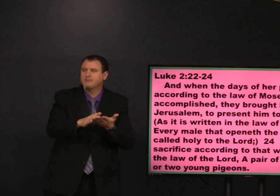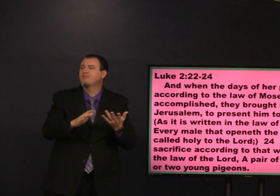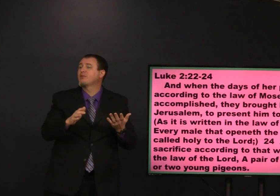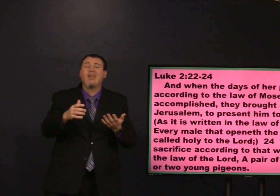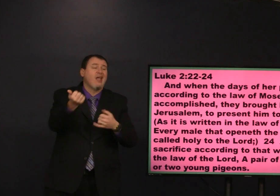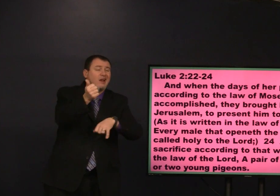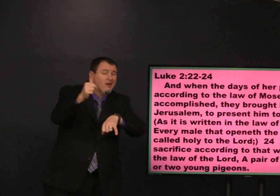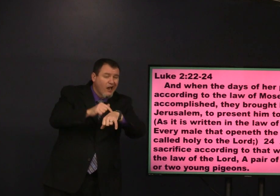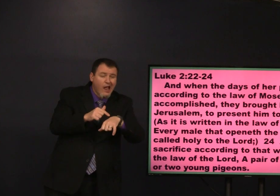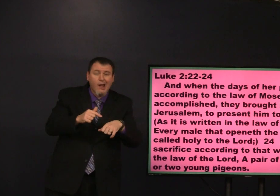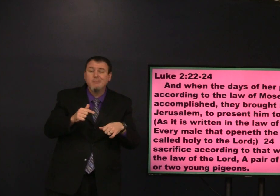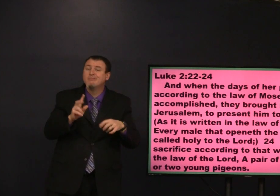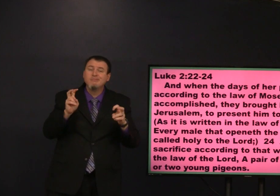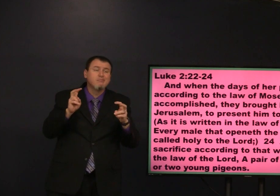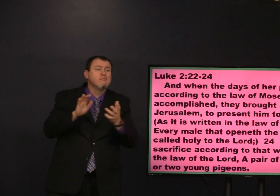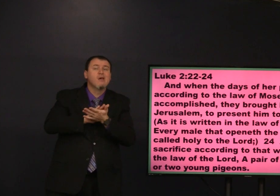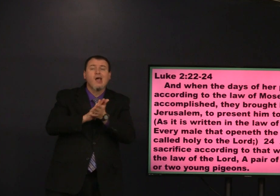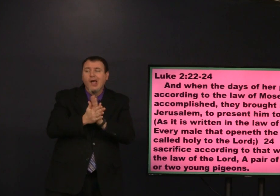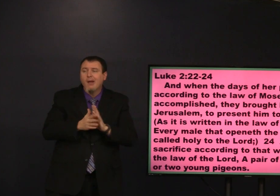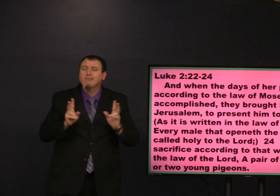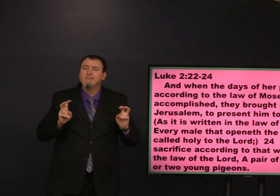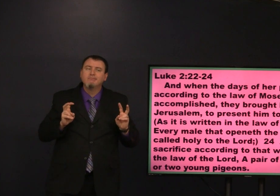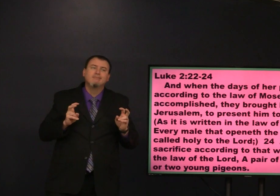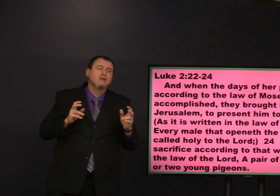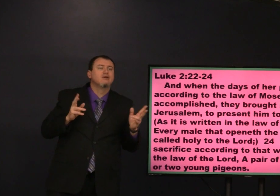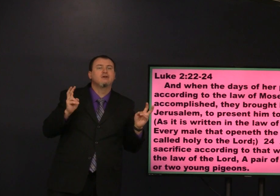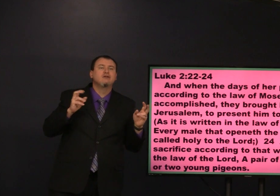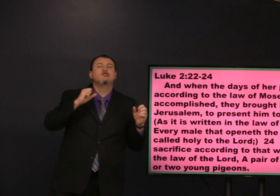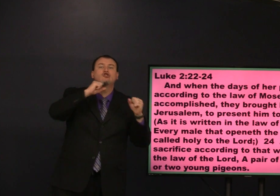there's the chapter on purification anyway to become